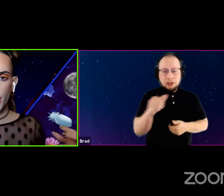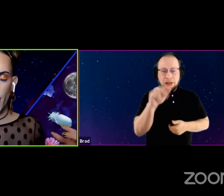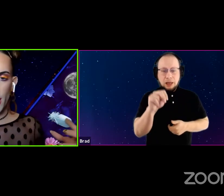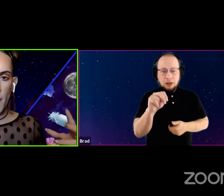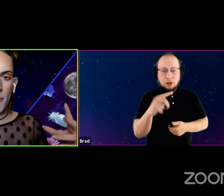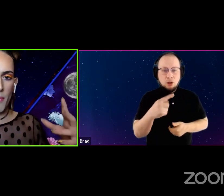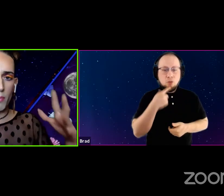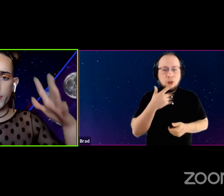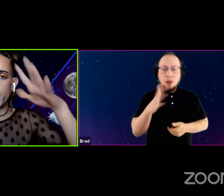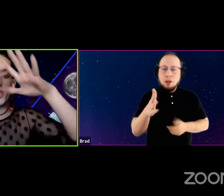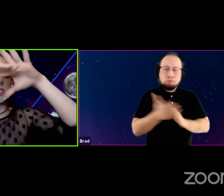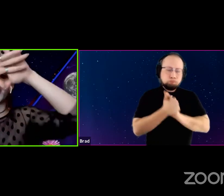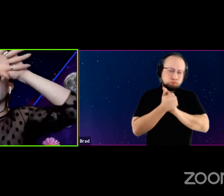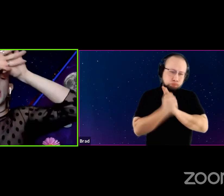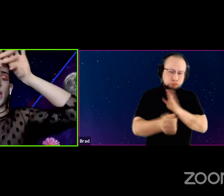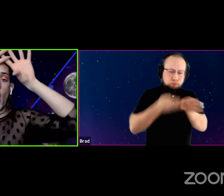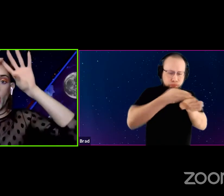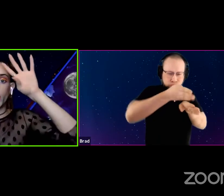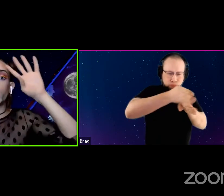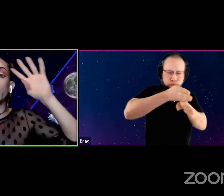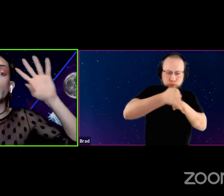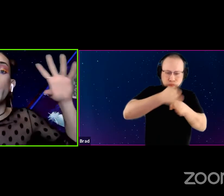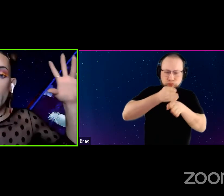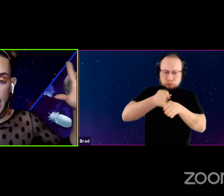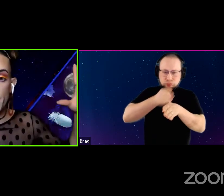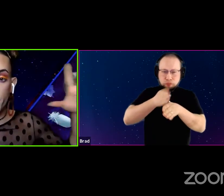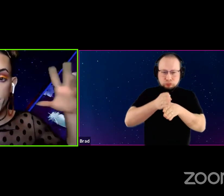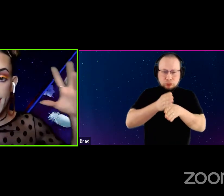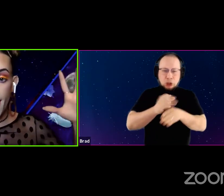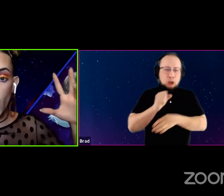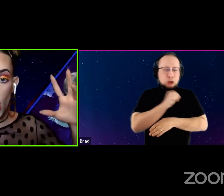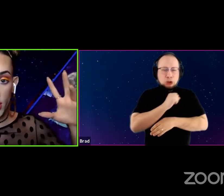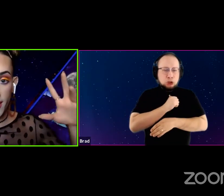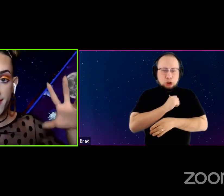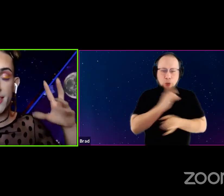just like super capable Seattle artist.